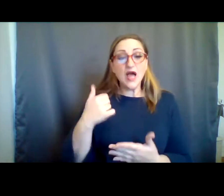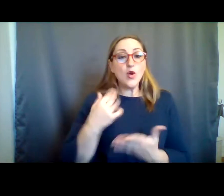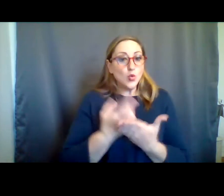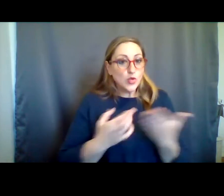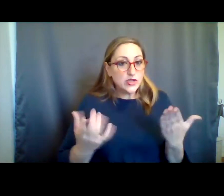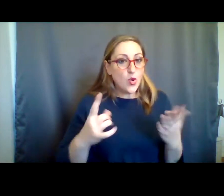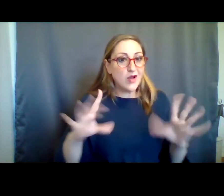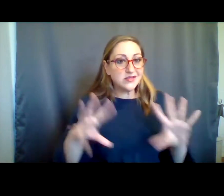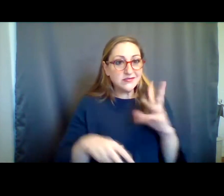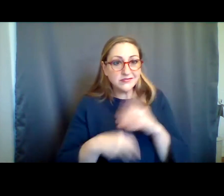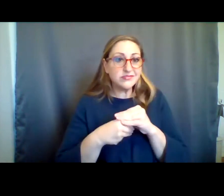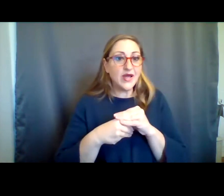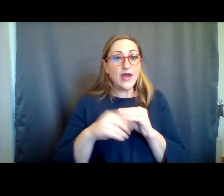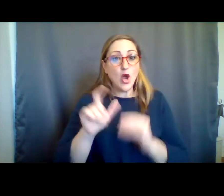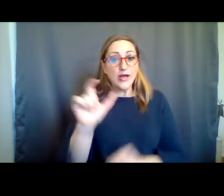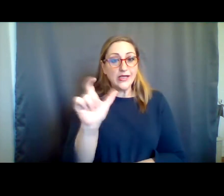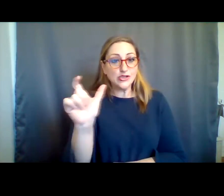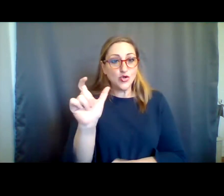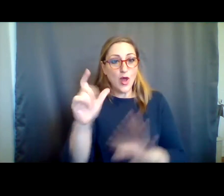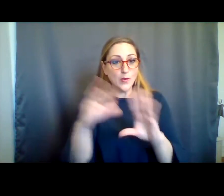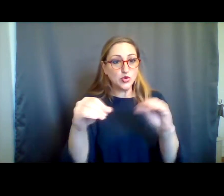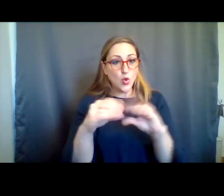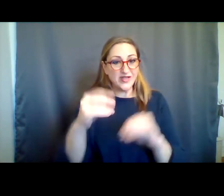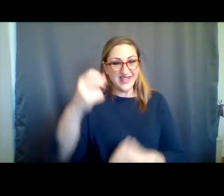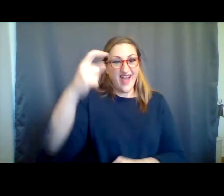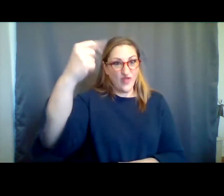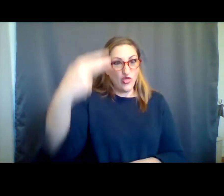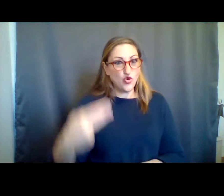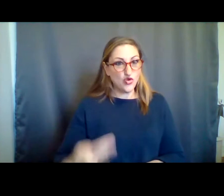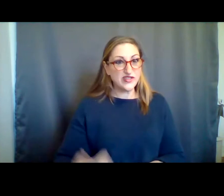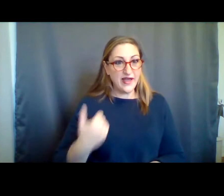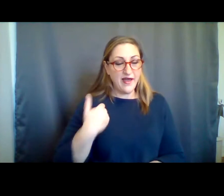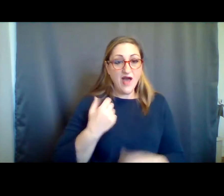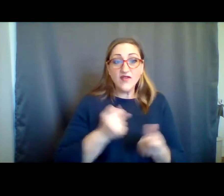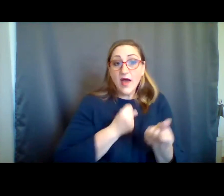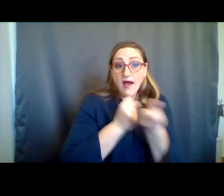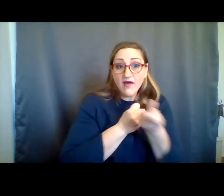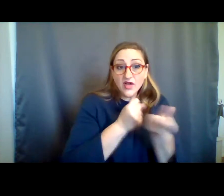and our Instagram stories on Thursday. And for advocacy update s, you can refer to Dance/NYC's frequently